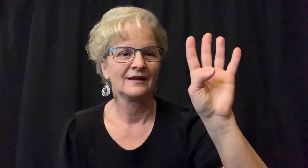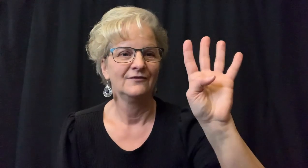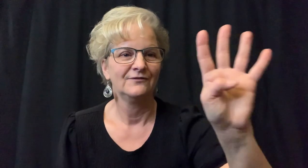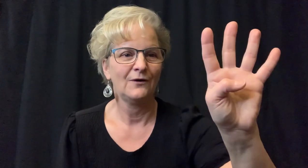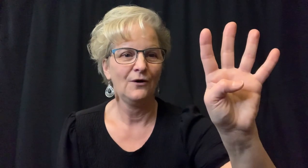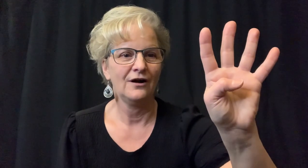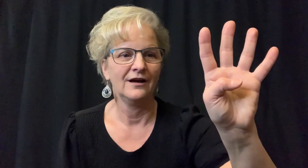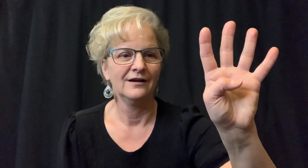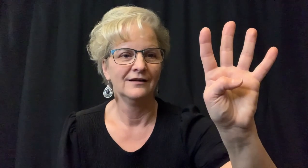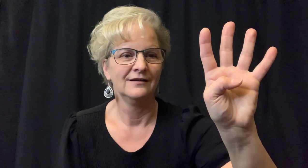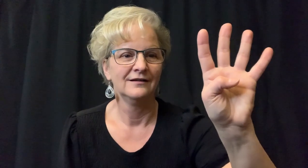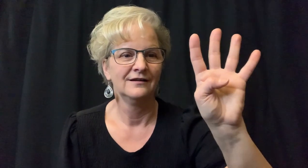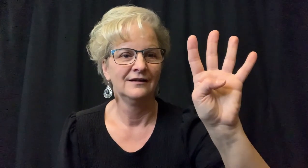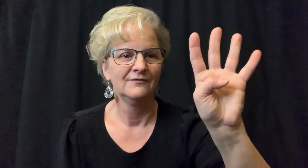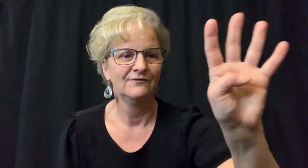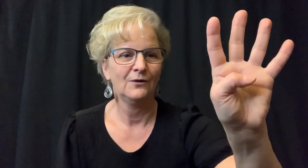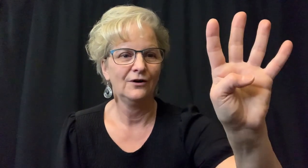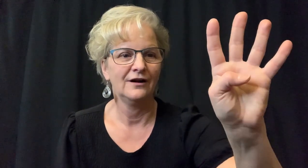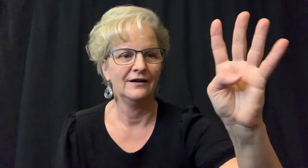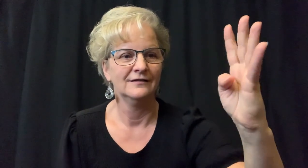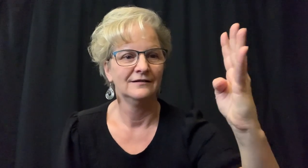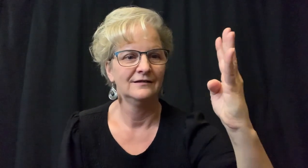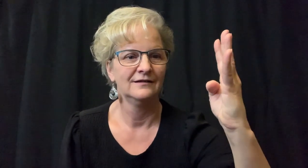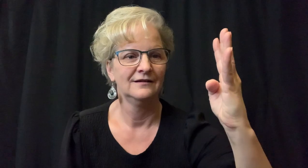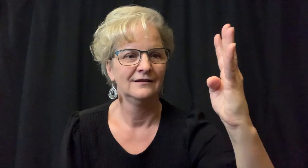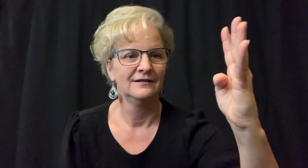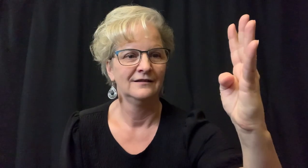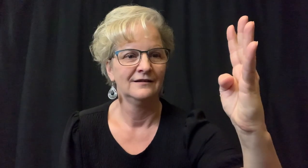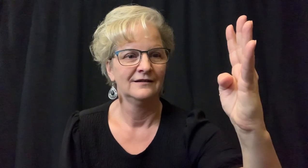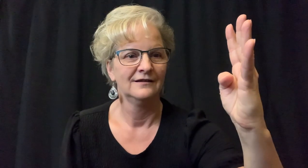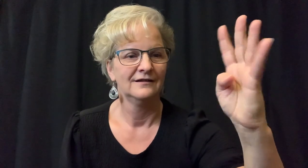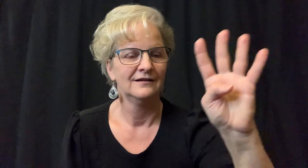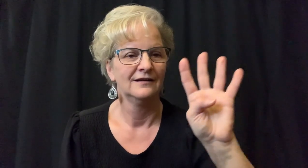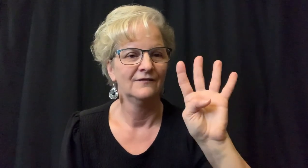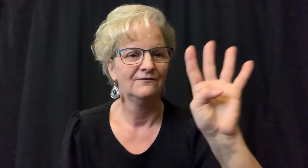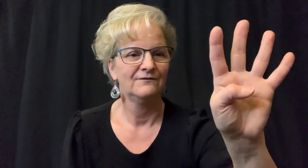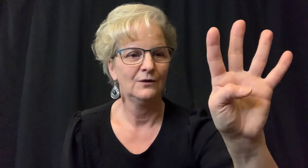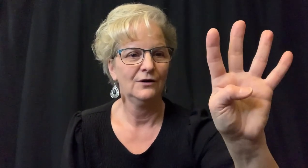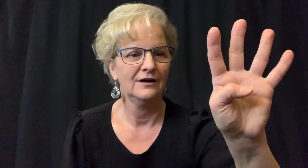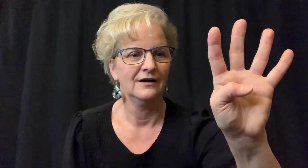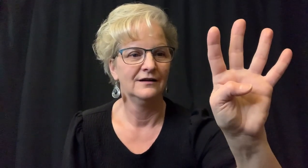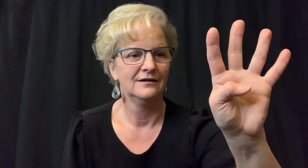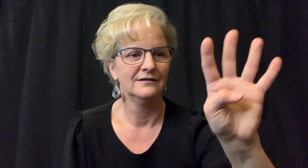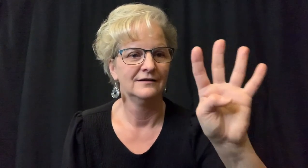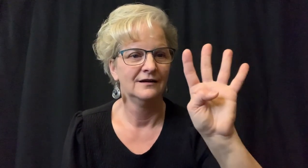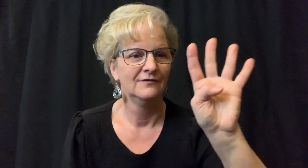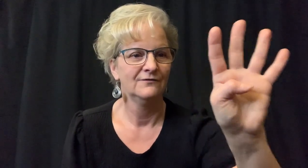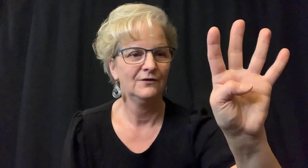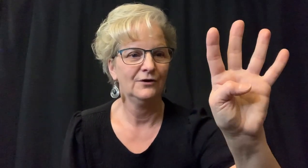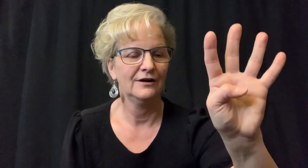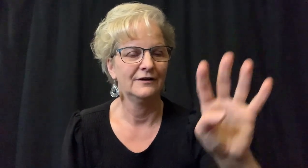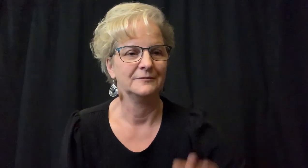Number "four (4)".